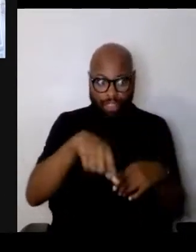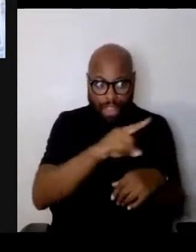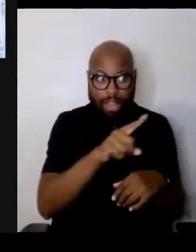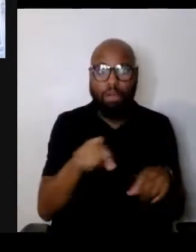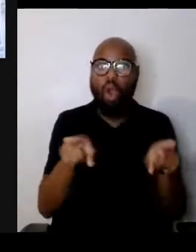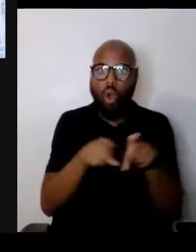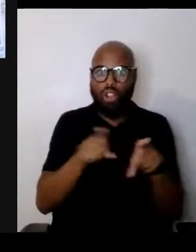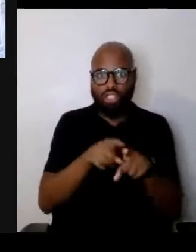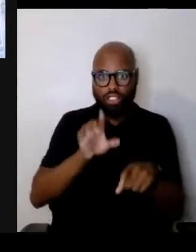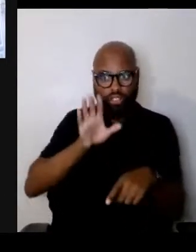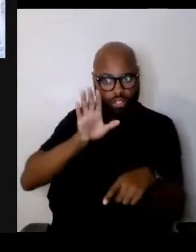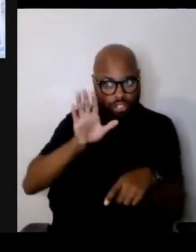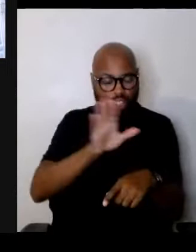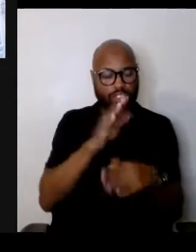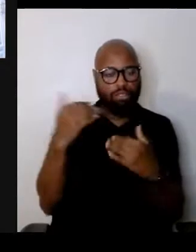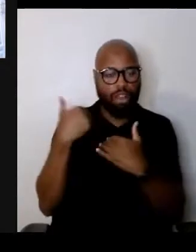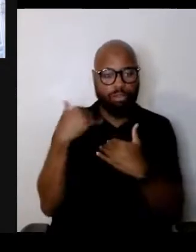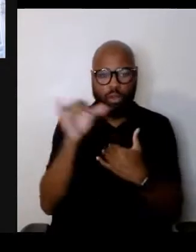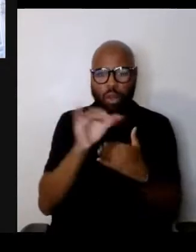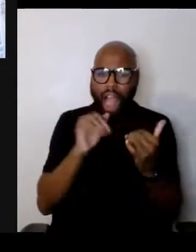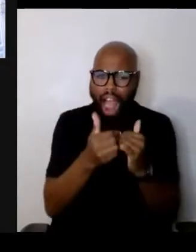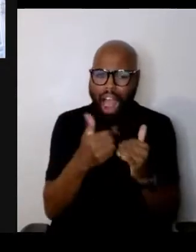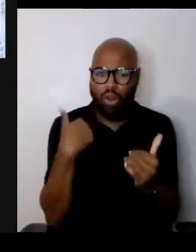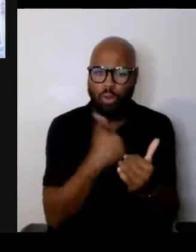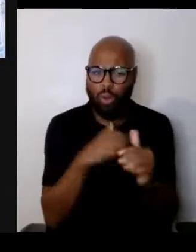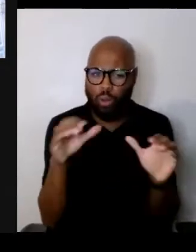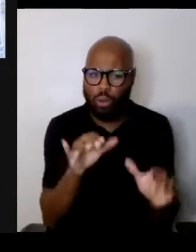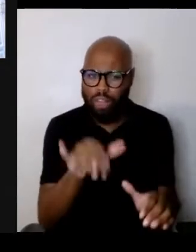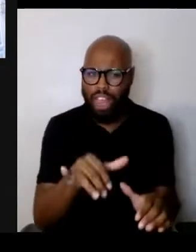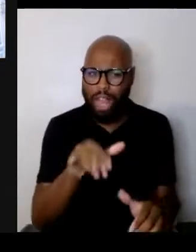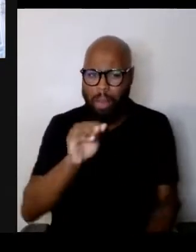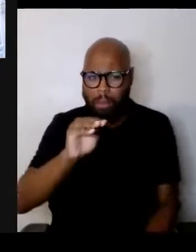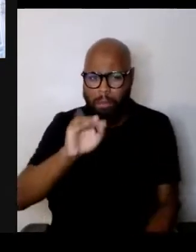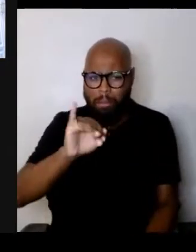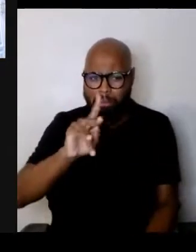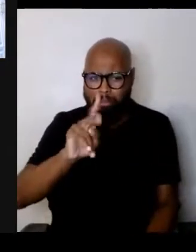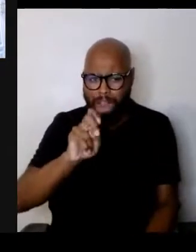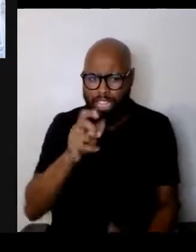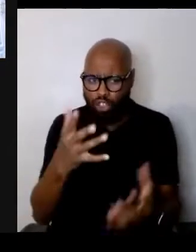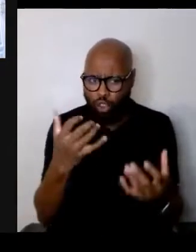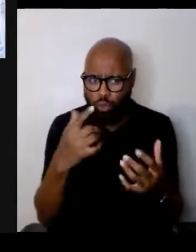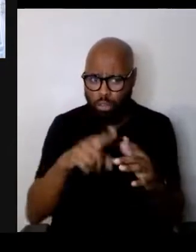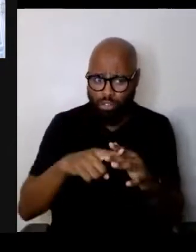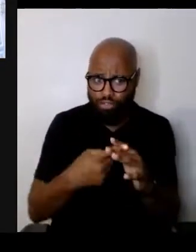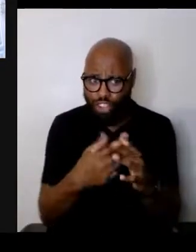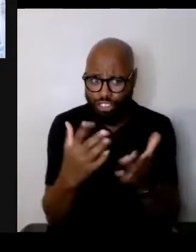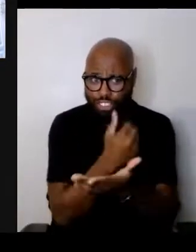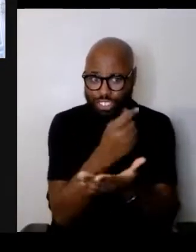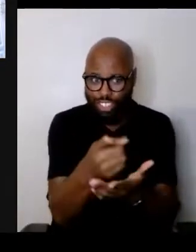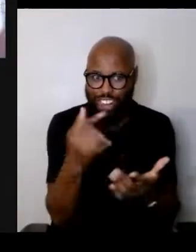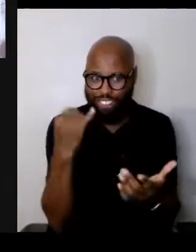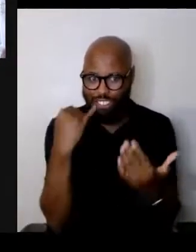How do we do that? Mike, would you like to go first? If you feel you have a response to that.